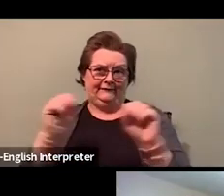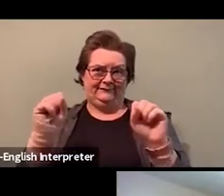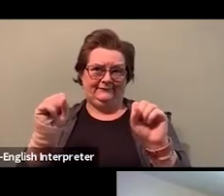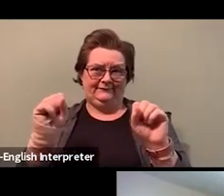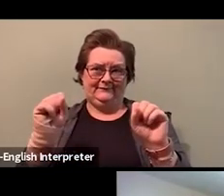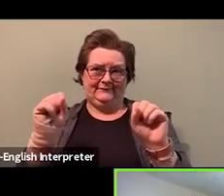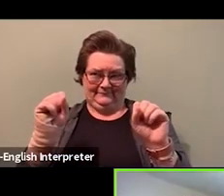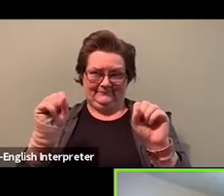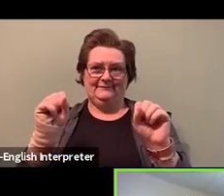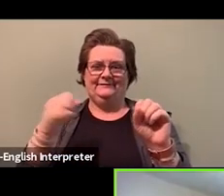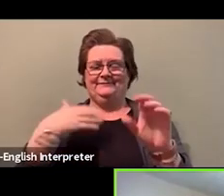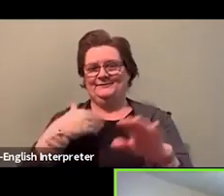Thank you very much.